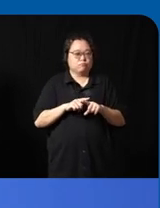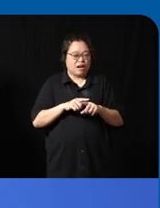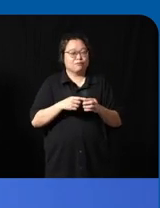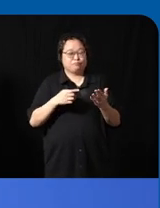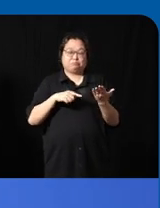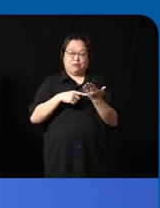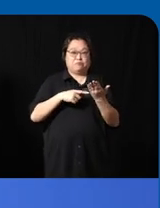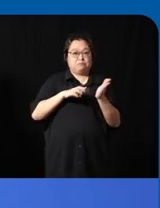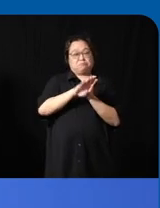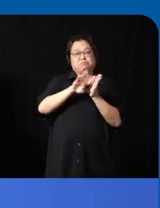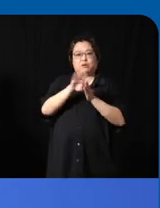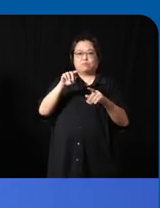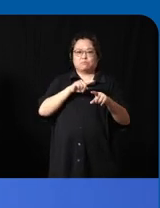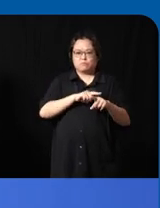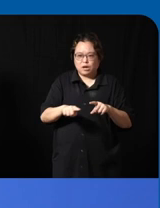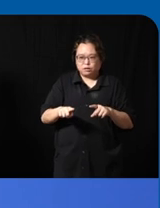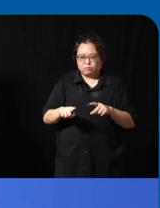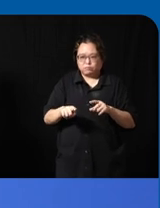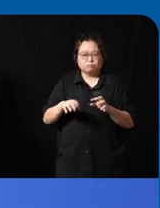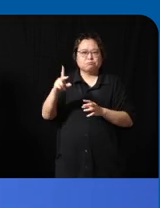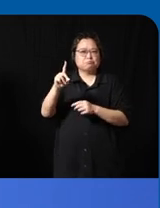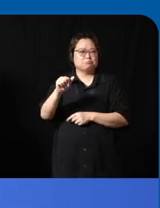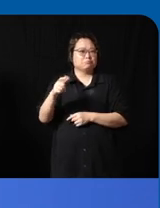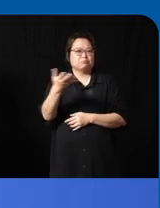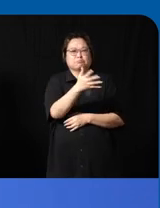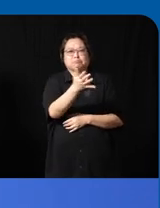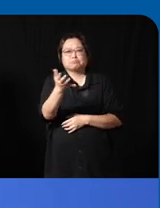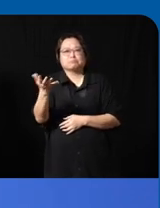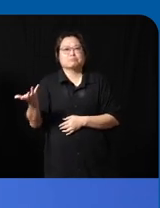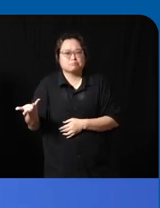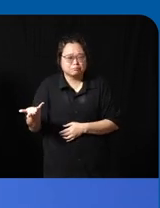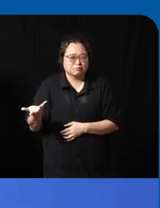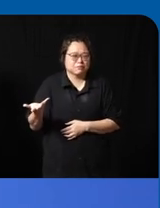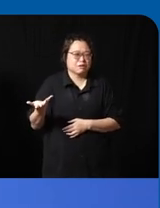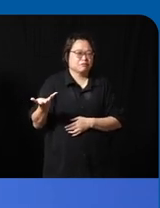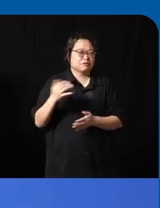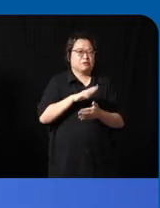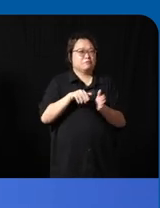to use that Tech to go out and help collect that data it the whole development was pointless right